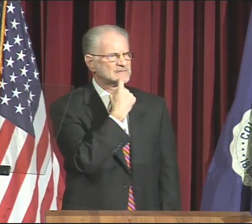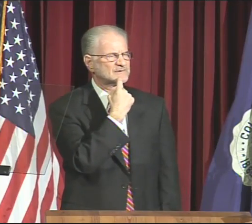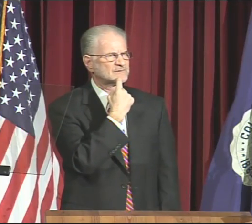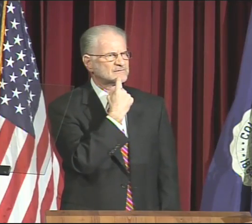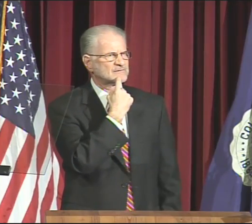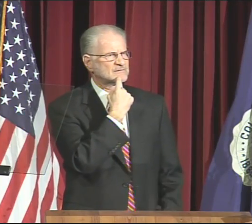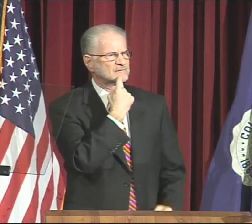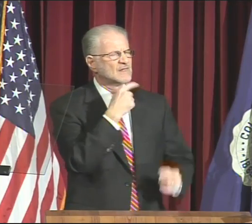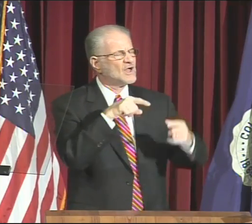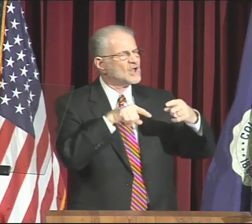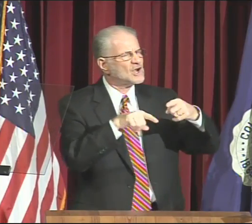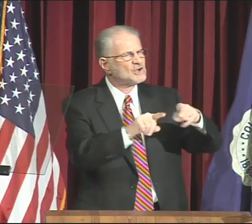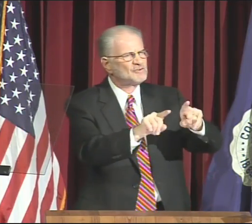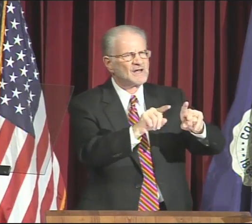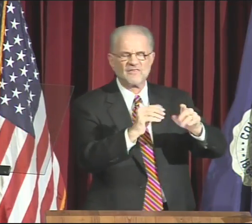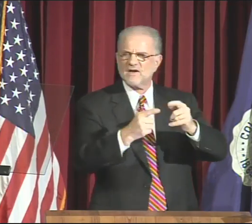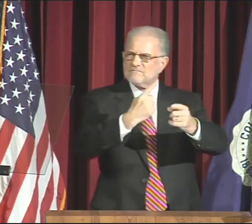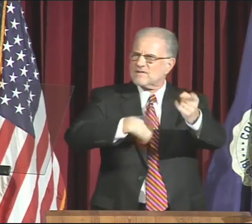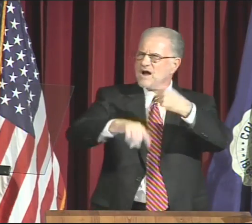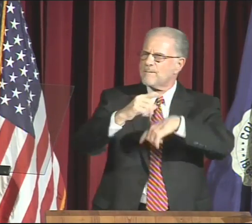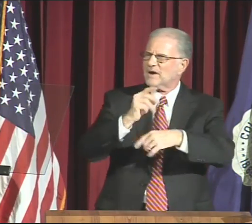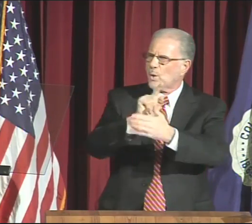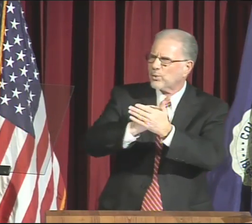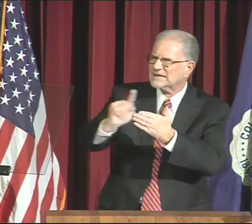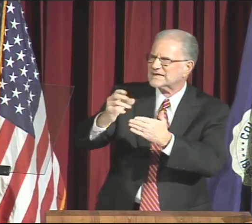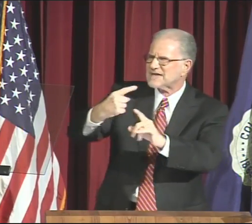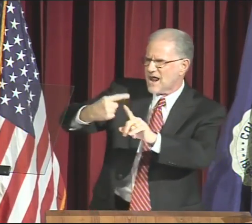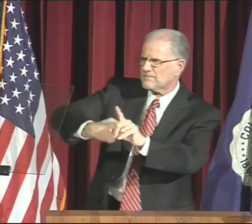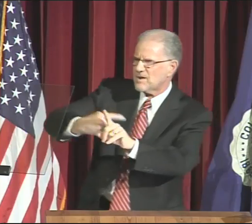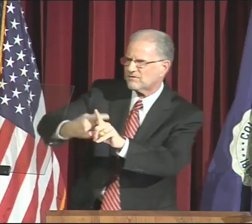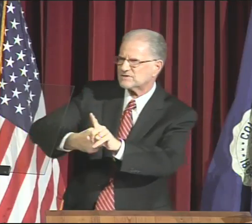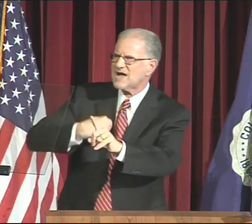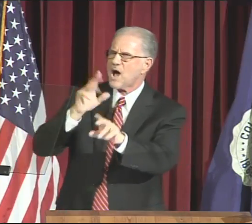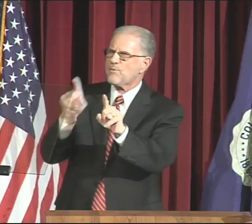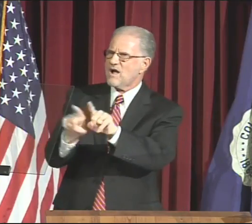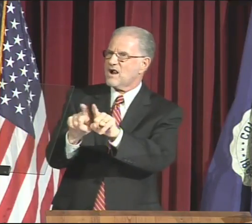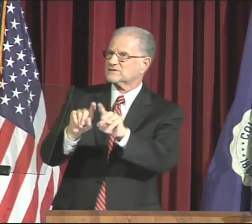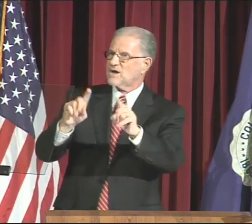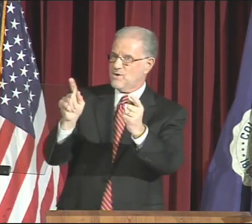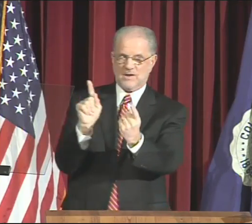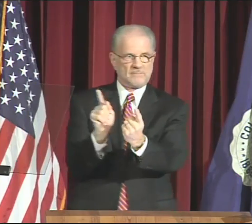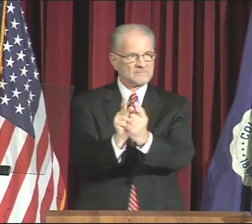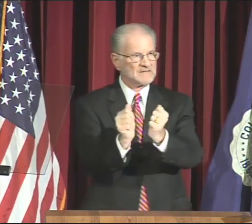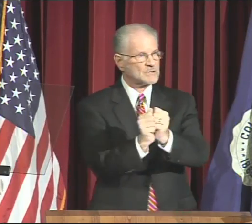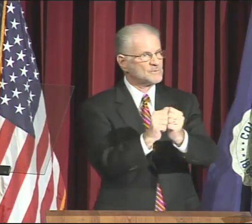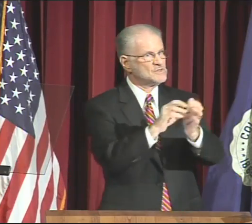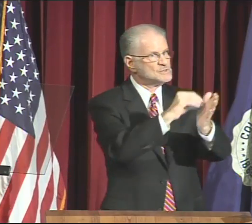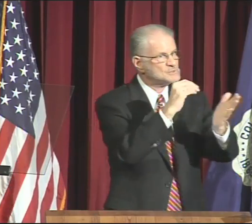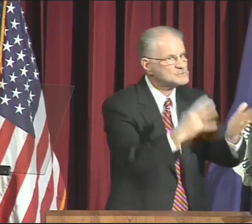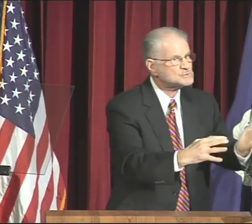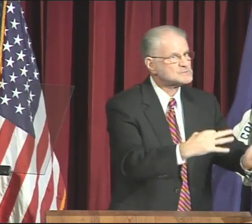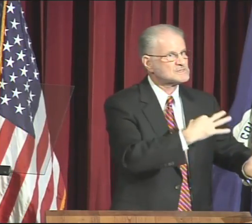I accept all of your views very seriously. During the coming weeks and months